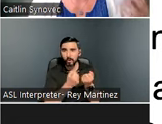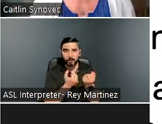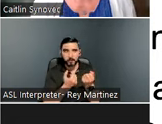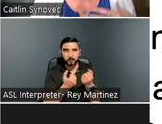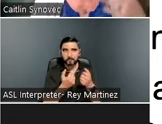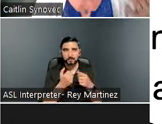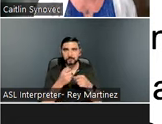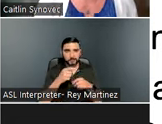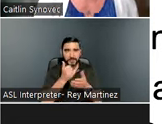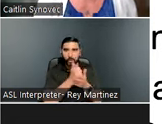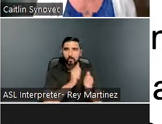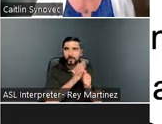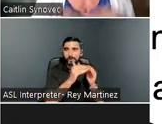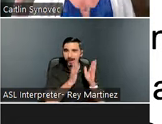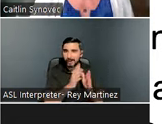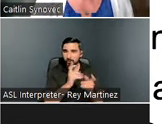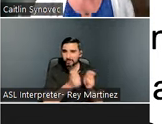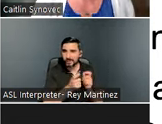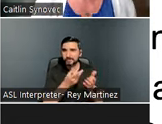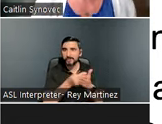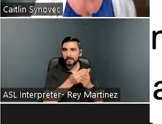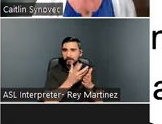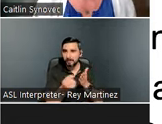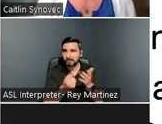changes in housing, changes in function. That might not exist for everybody and we